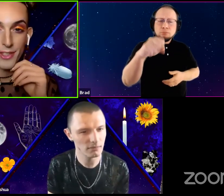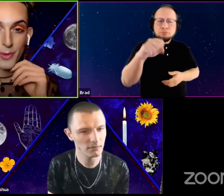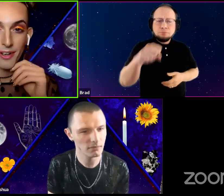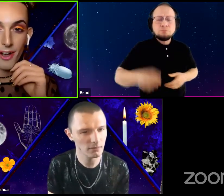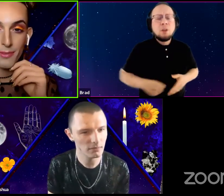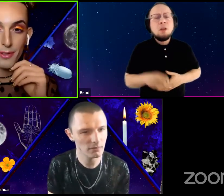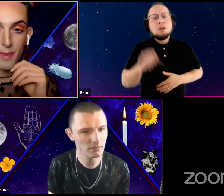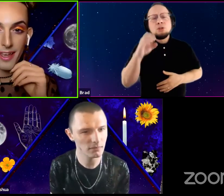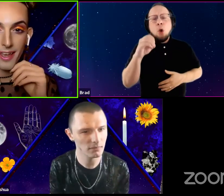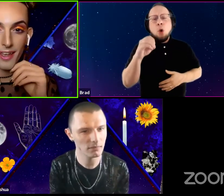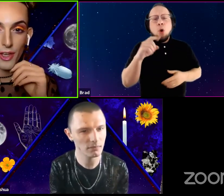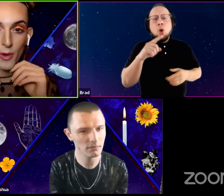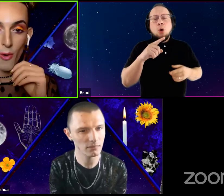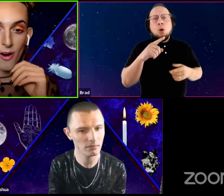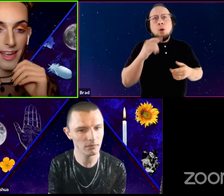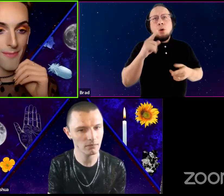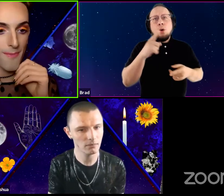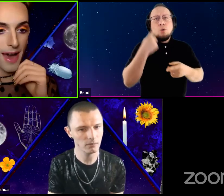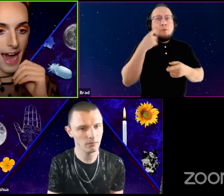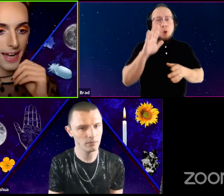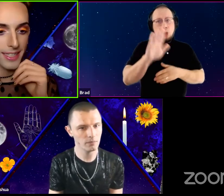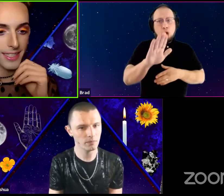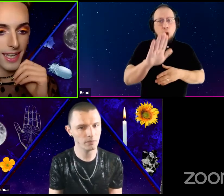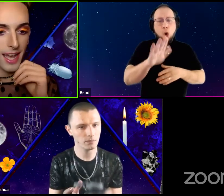So when it comes to making your impact.